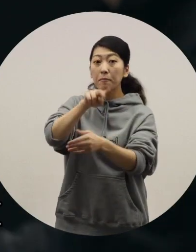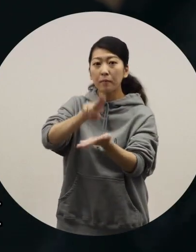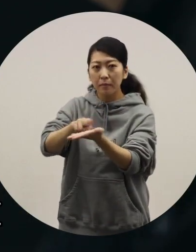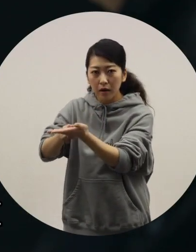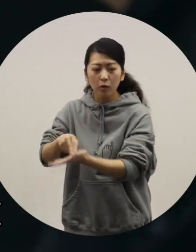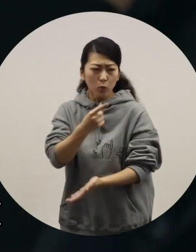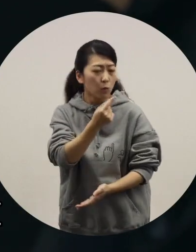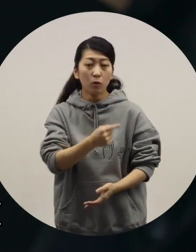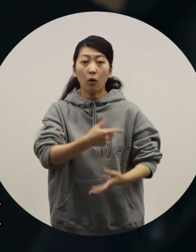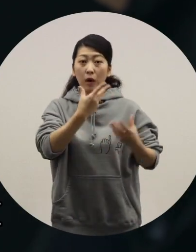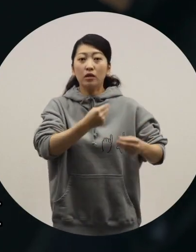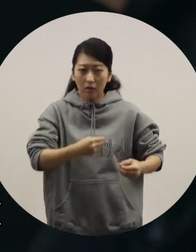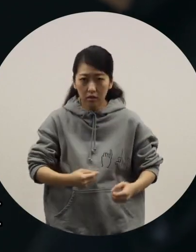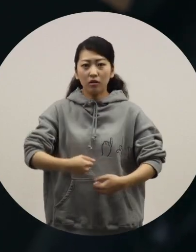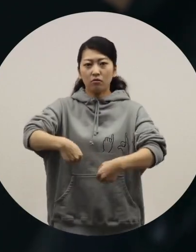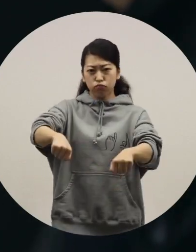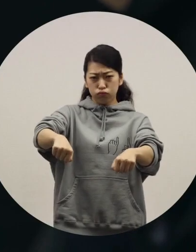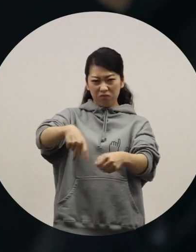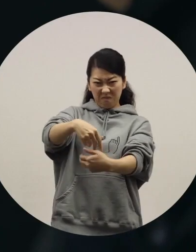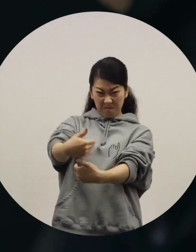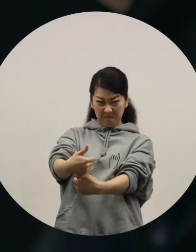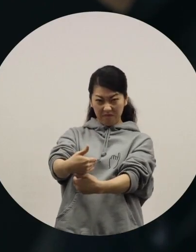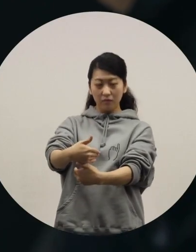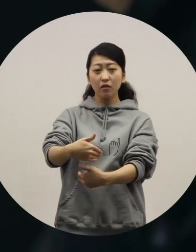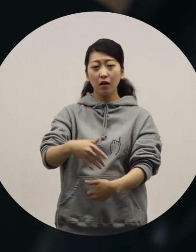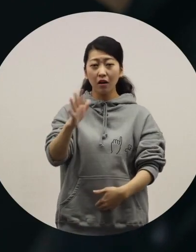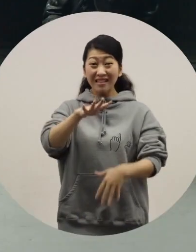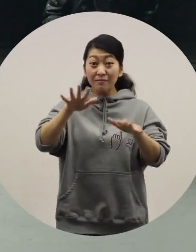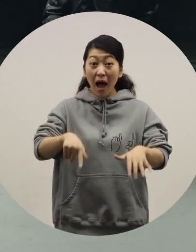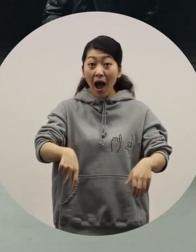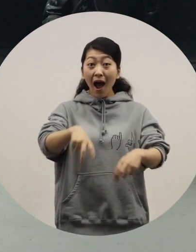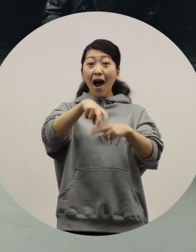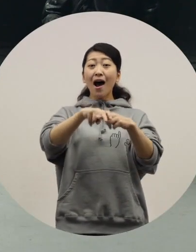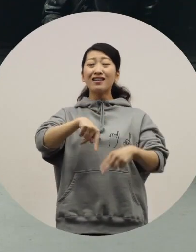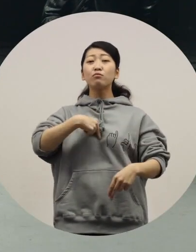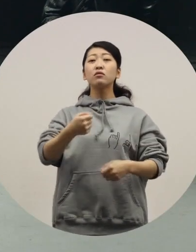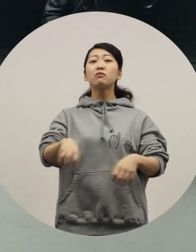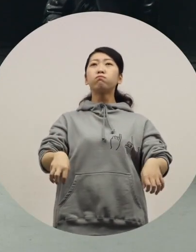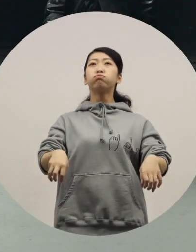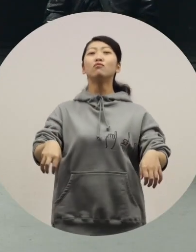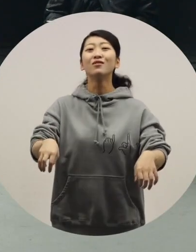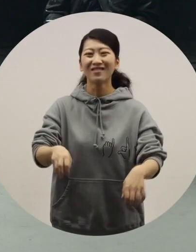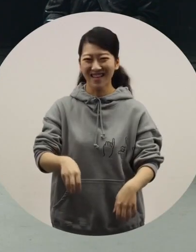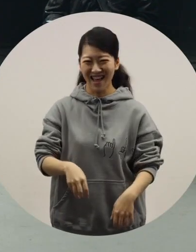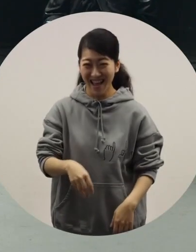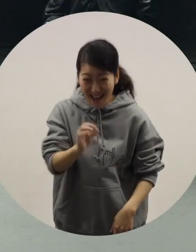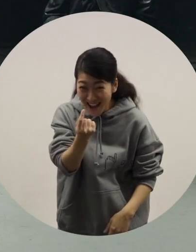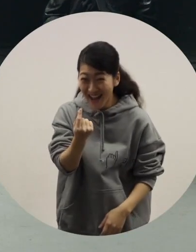[Azuma] I ride on the back of the motorcycle, but if I have this, I'll drive myself and speed up. [Toriyama] Haha. -[Ochiai] I see.